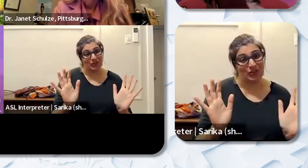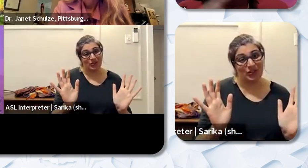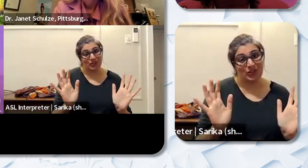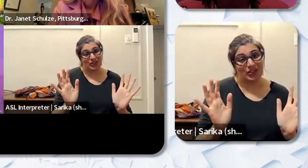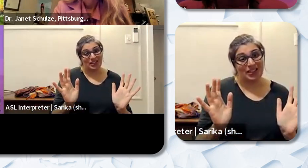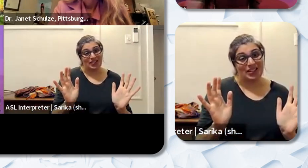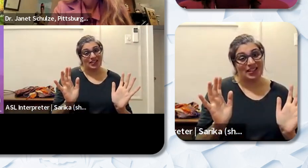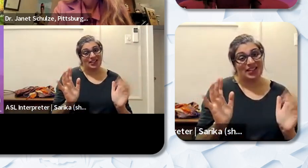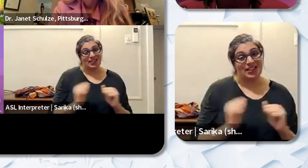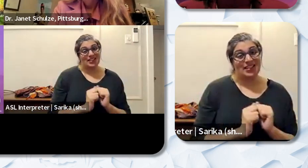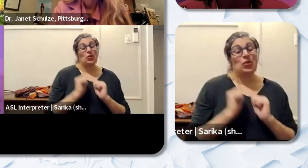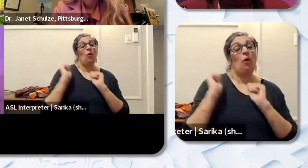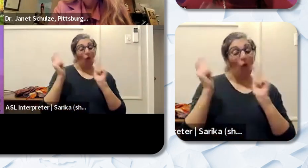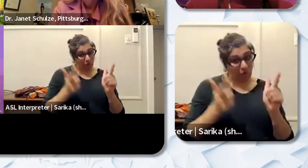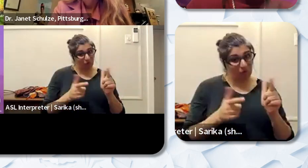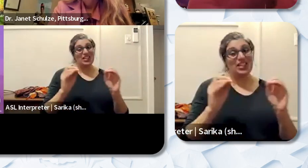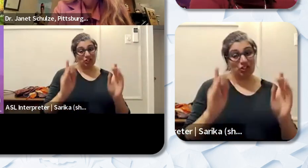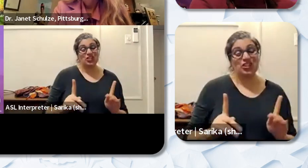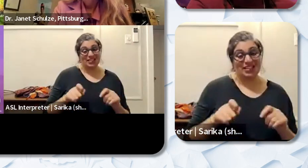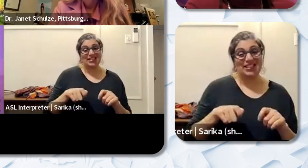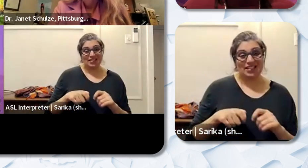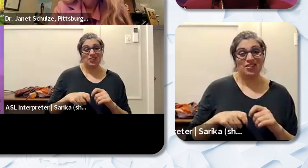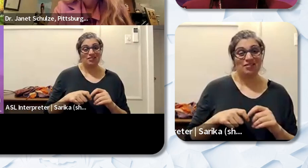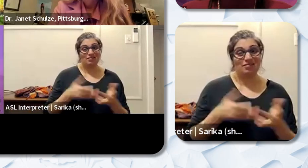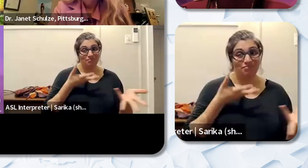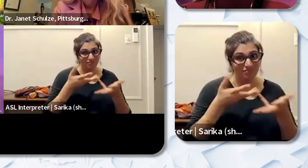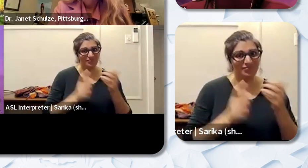all teachers to handle their own right instead of giving it to just one group. So let's think